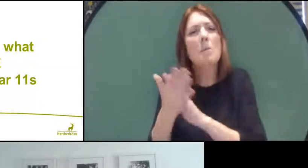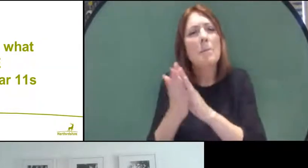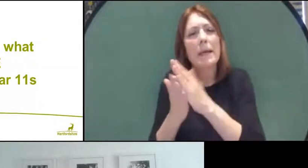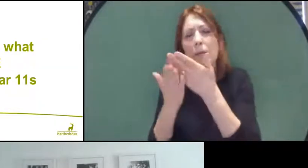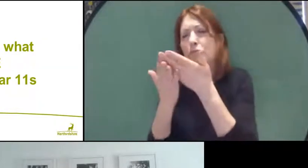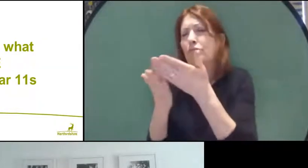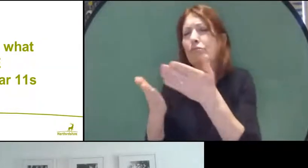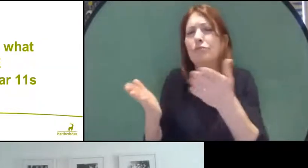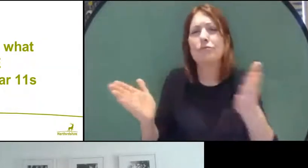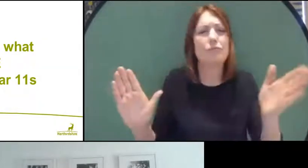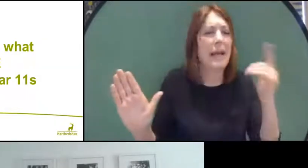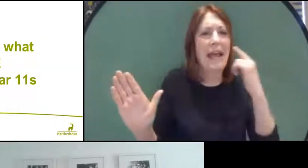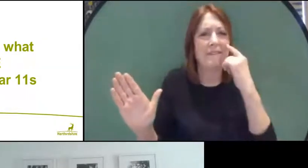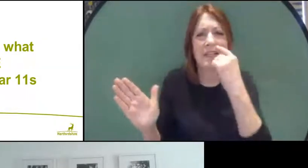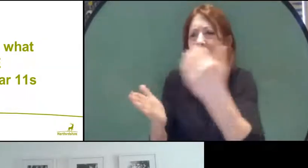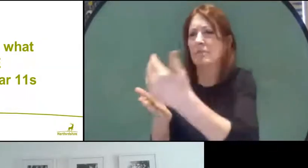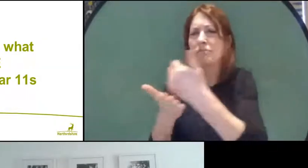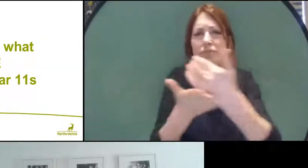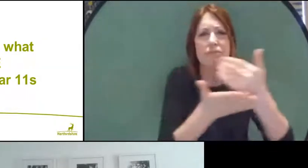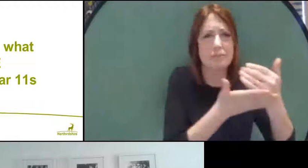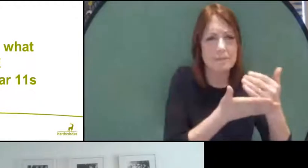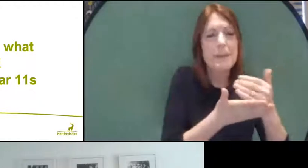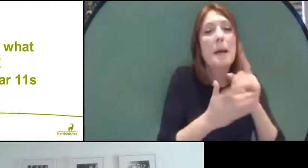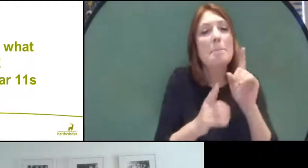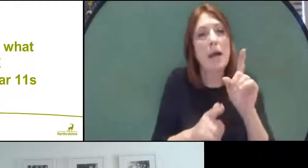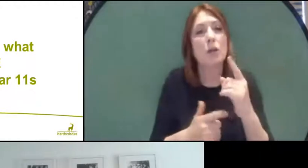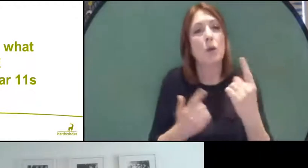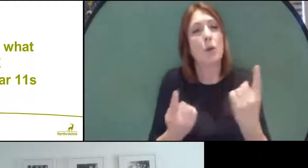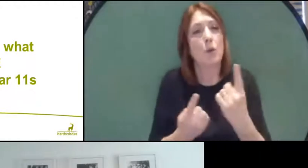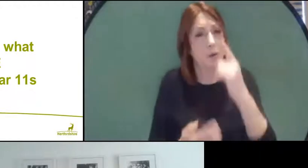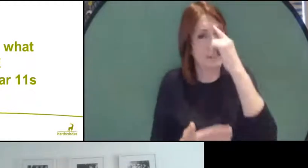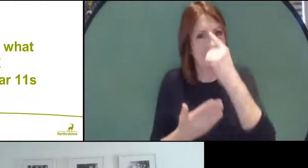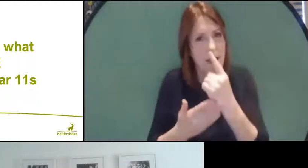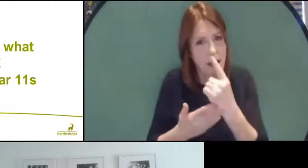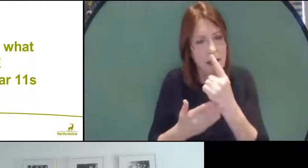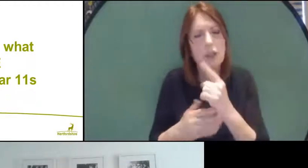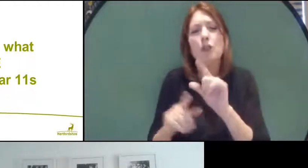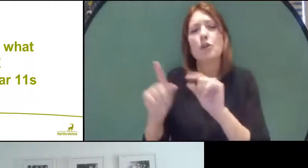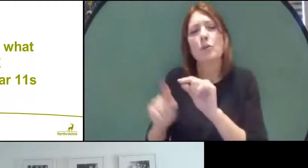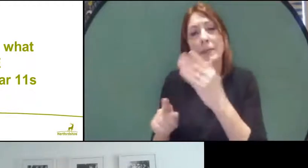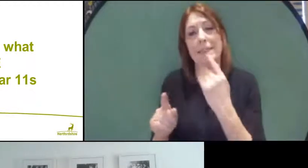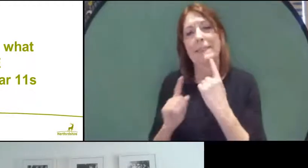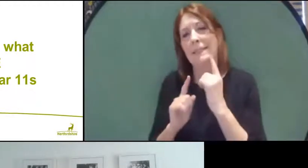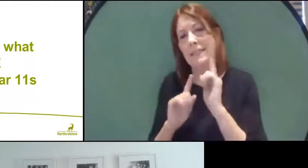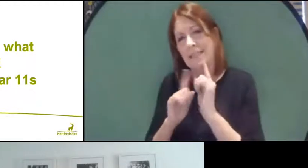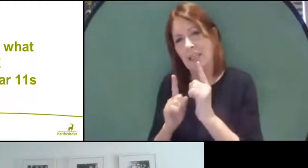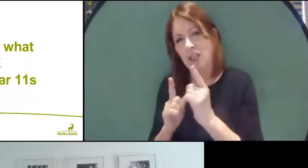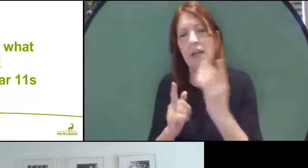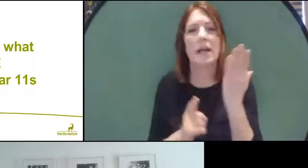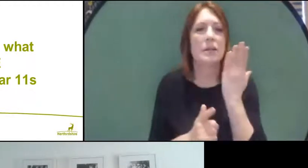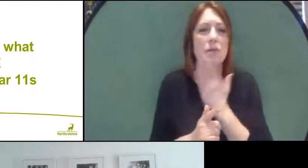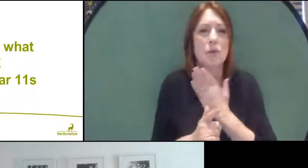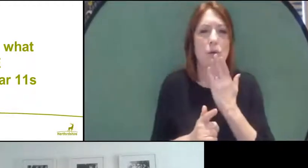that evidence will be chosen by your teachers and your schools, and it will be based on a sense of